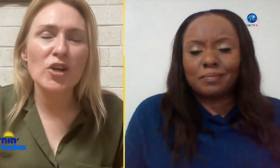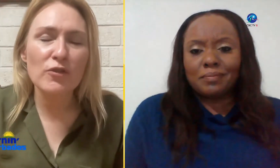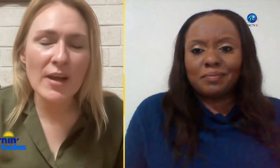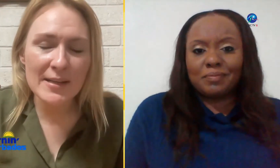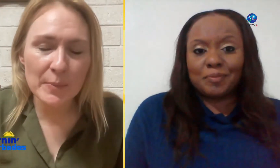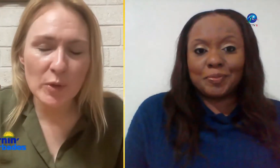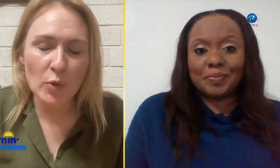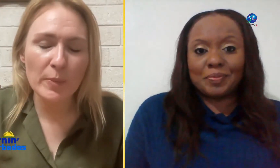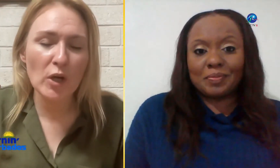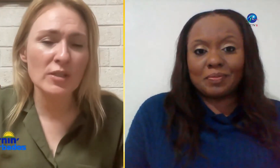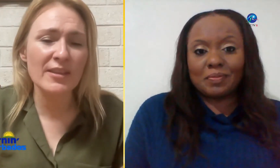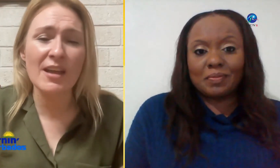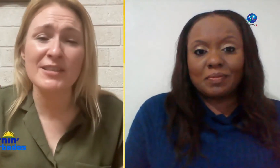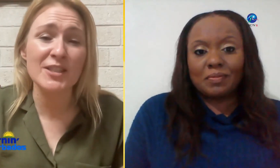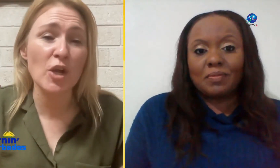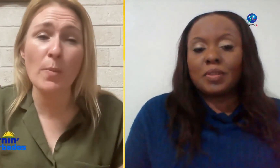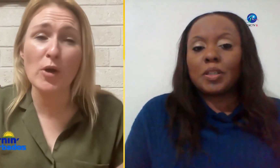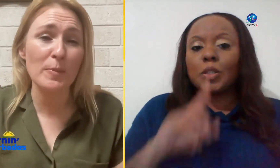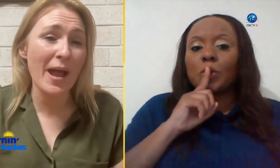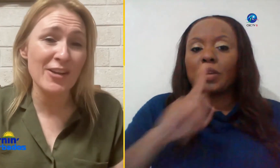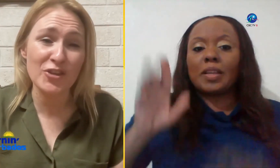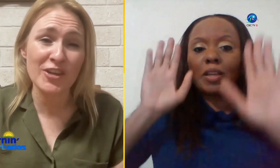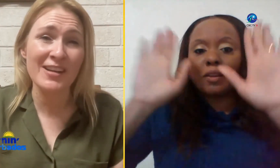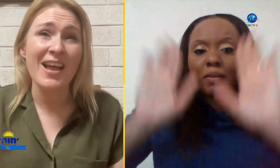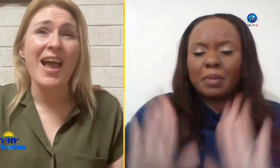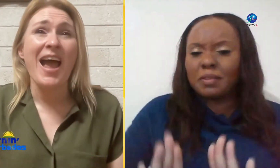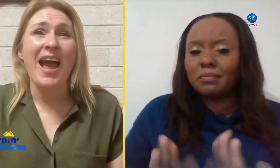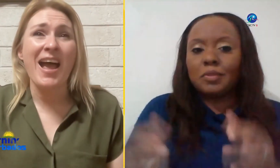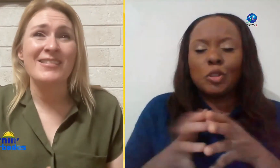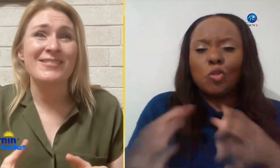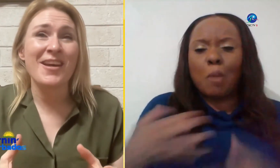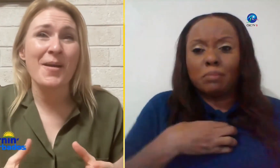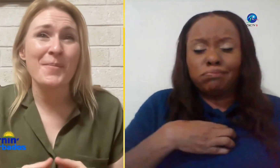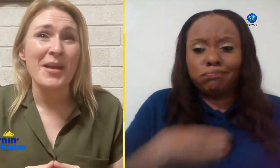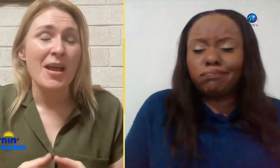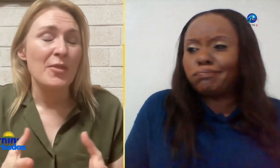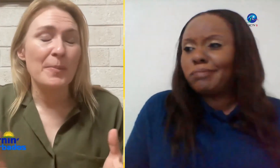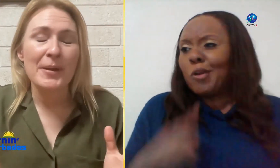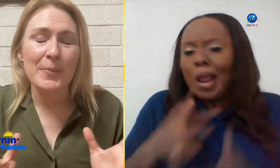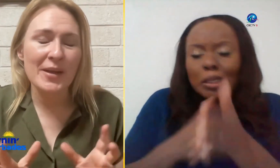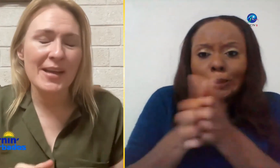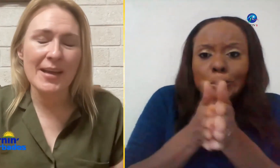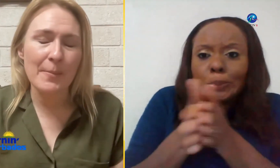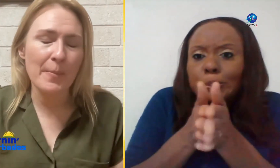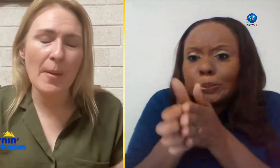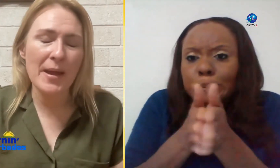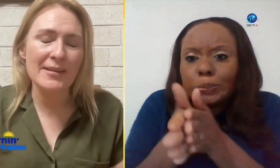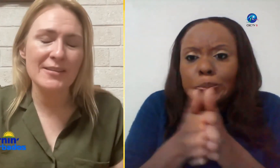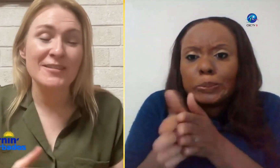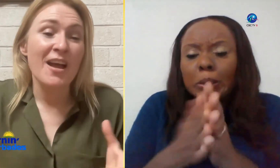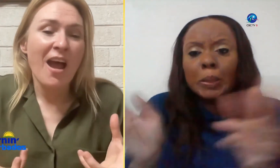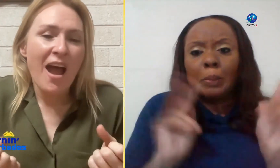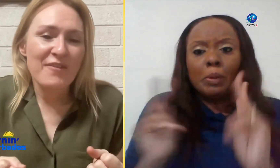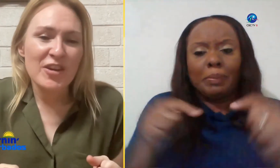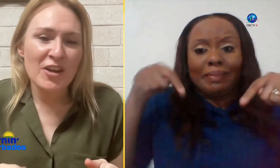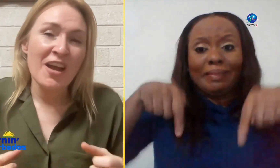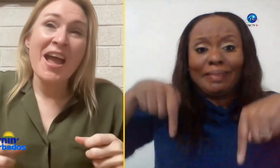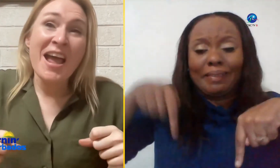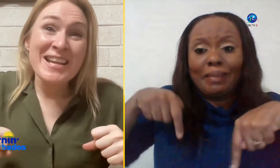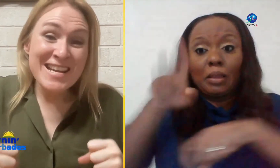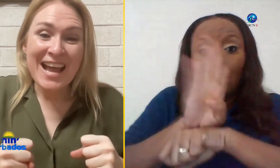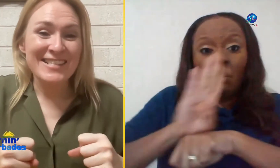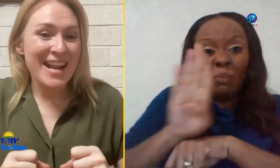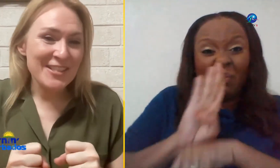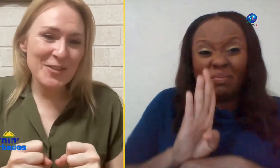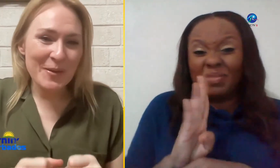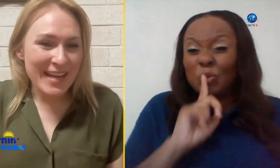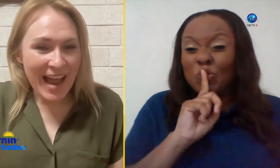because there's so much passion and um the people here in Barbados have to yes let's